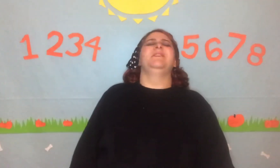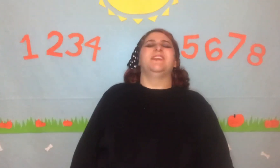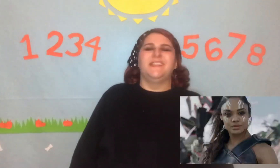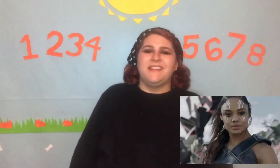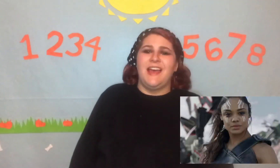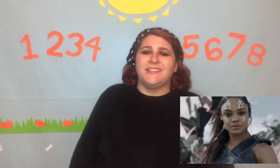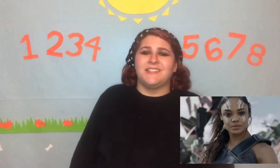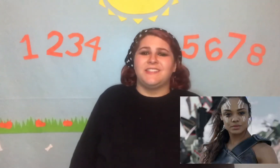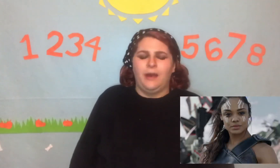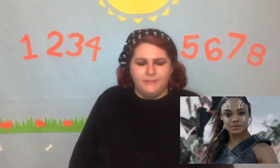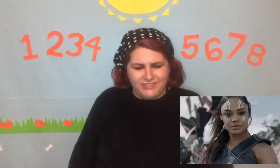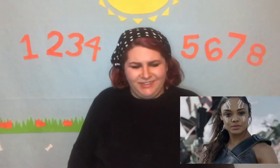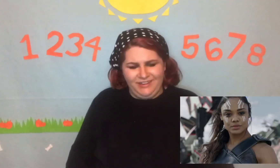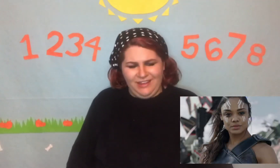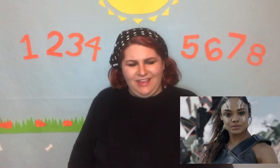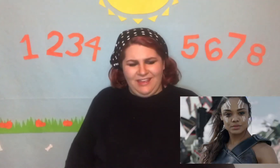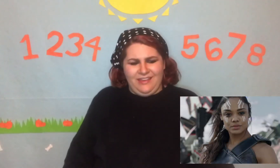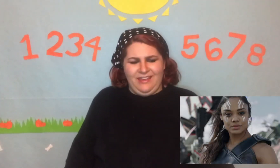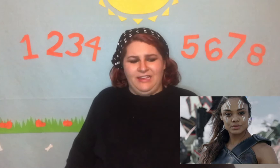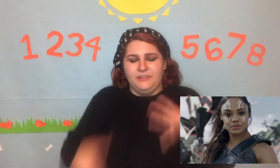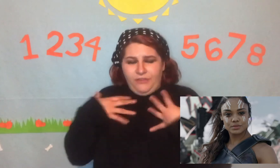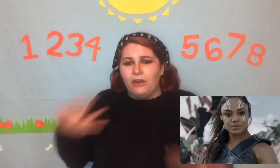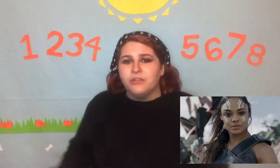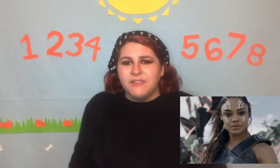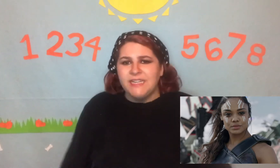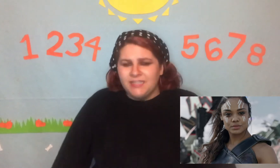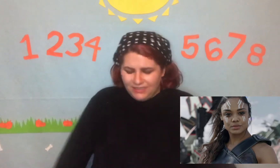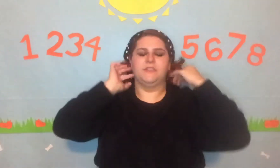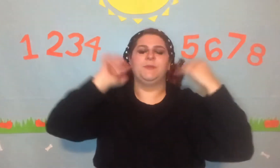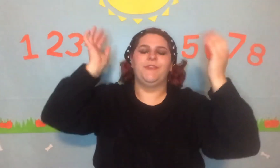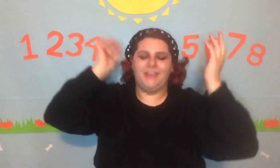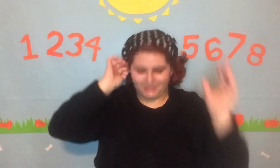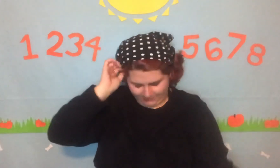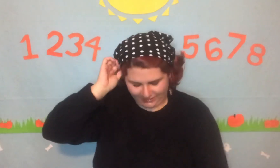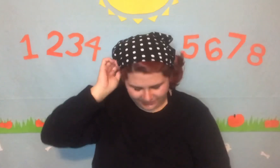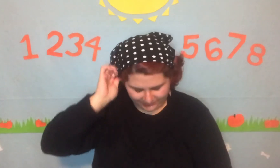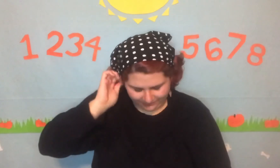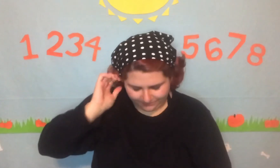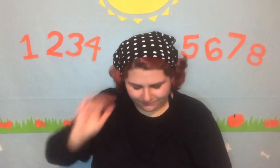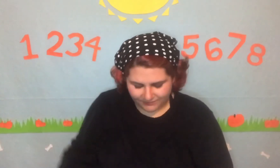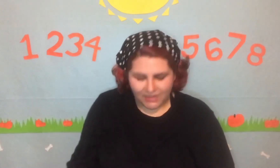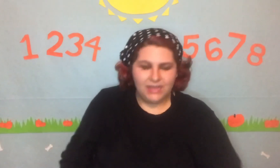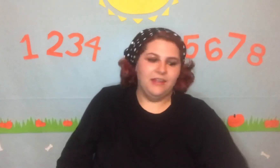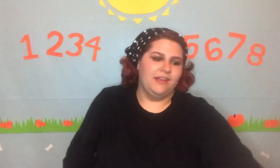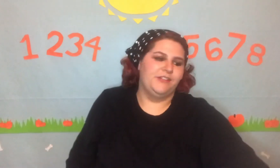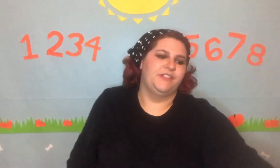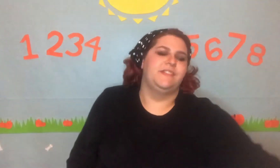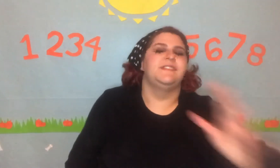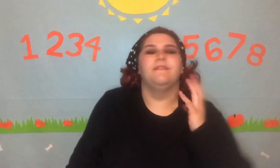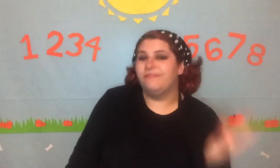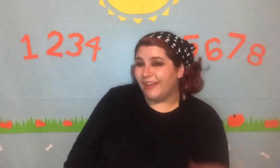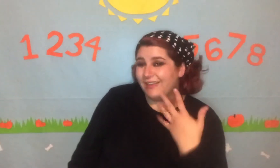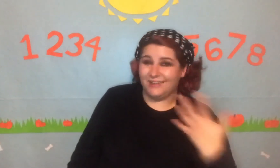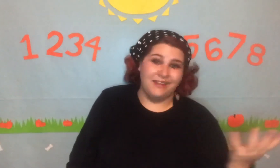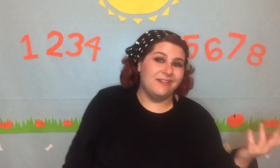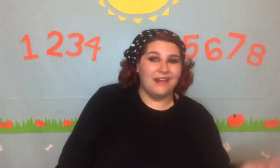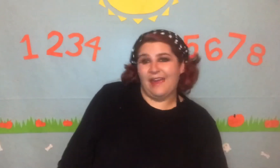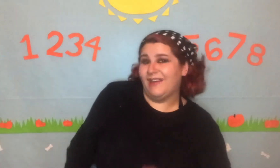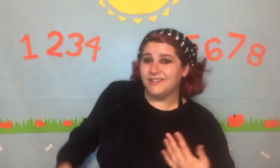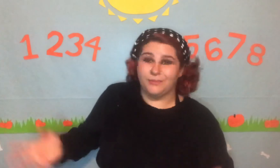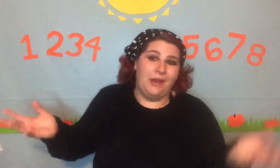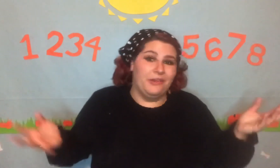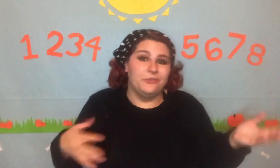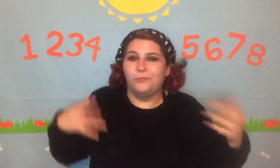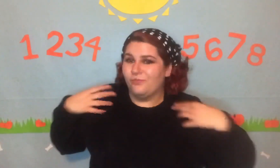And Tessa Thompson as a Valkyrie? This movie is amazing. It just doesn't fit in as well with